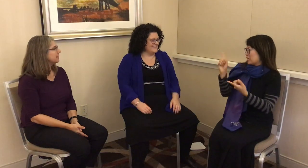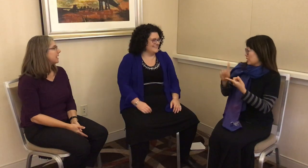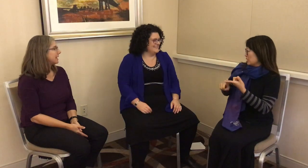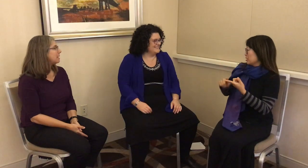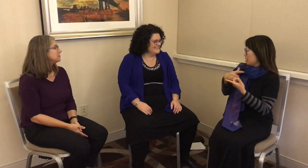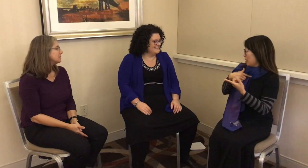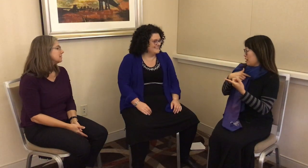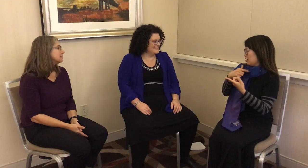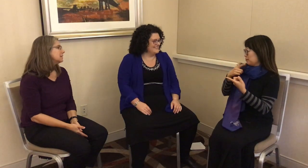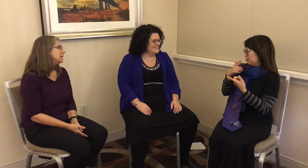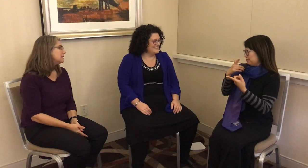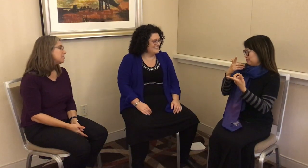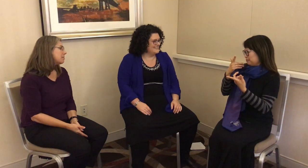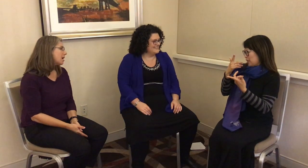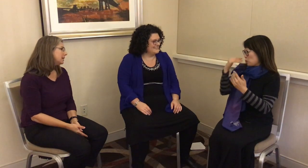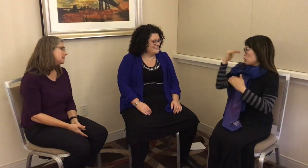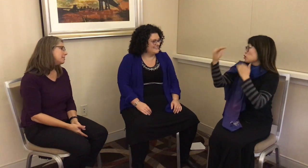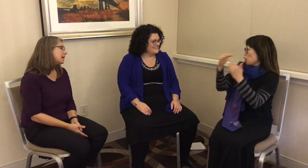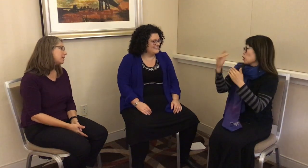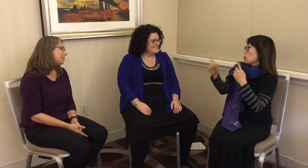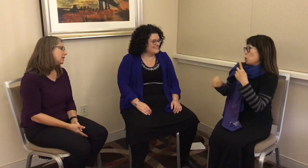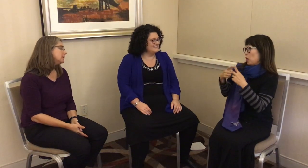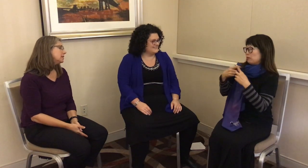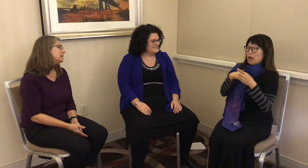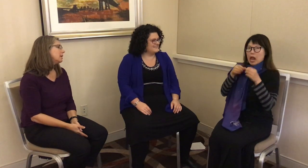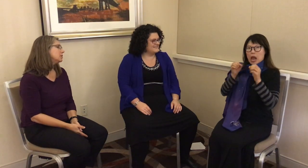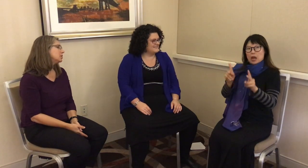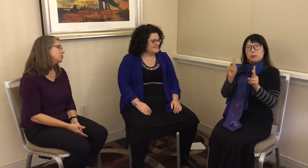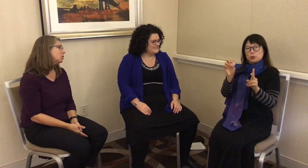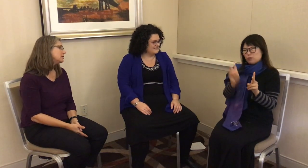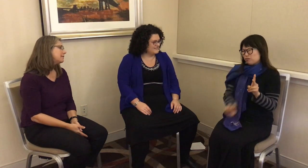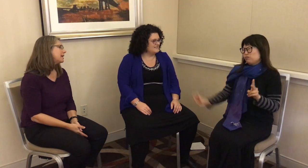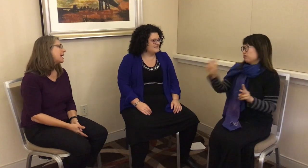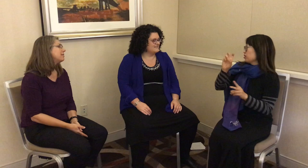that I kept in my mind, in the back of my mind, until I was an adult. Then, I had the